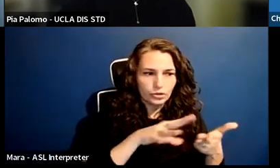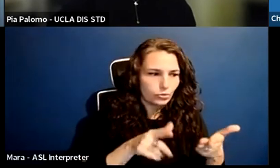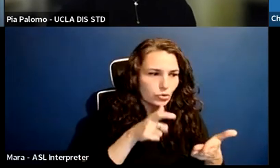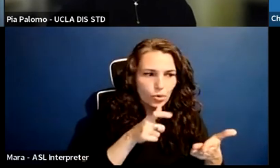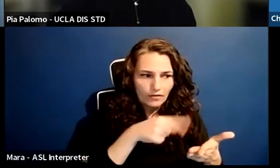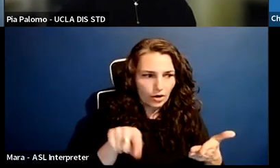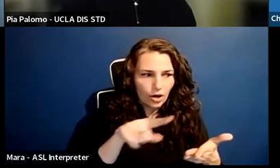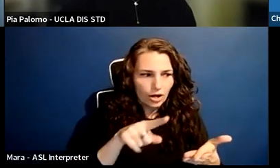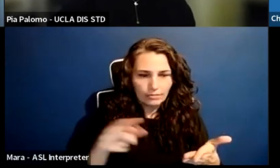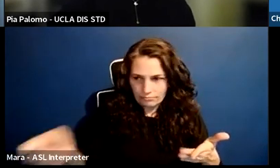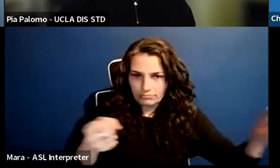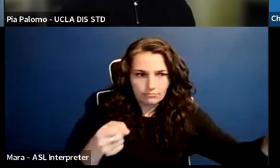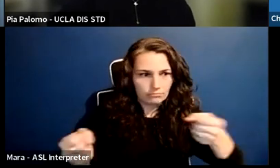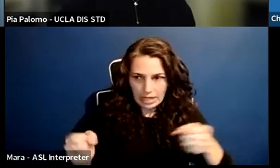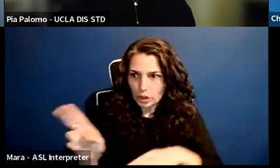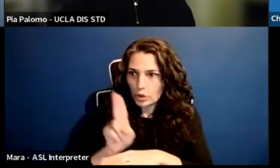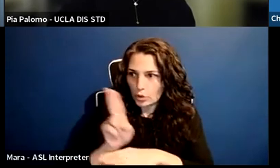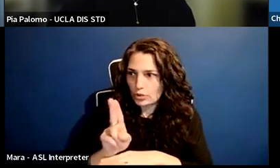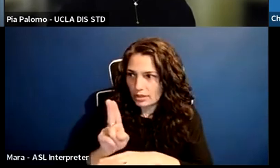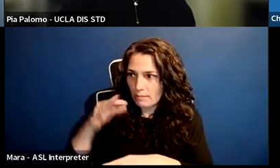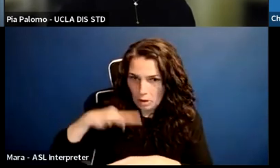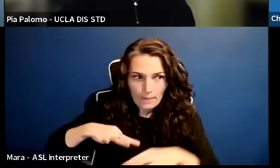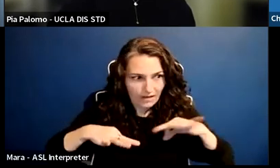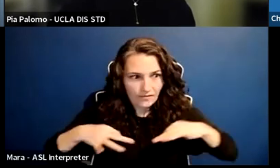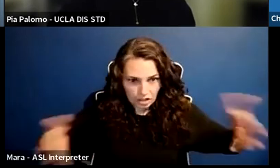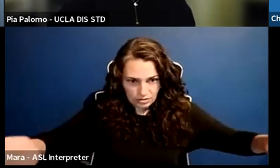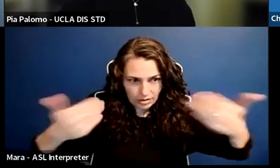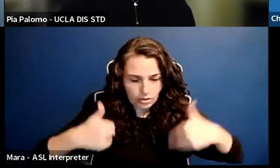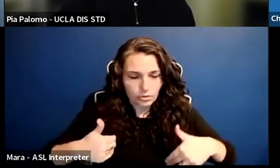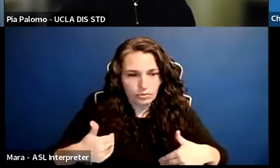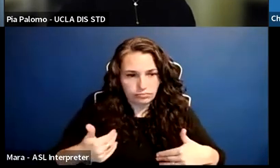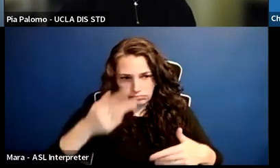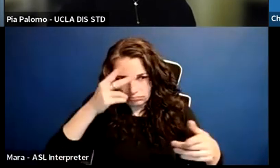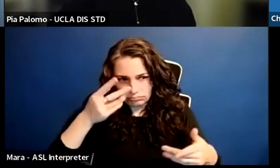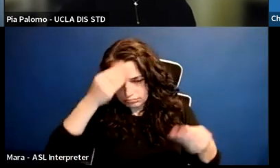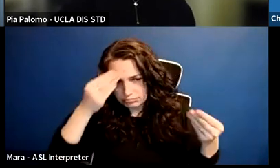But it's very important, I think, to be cognizant